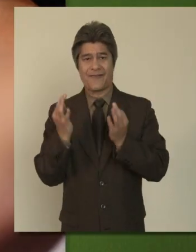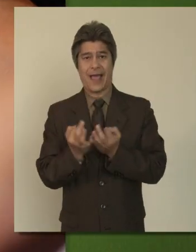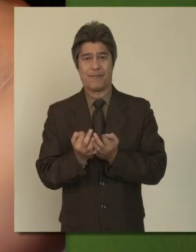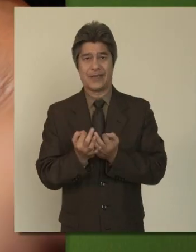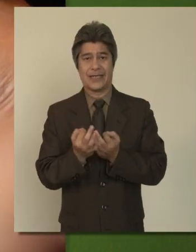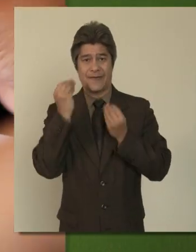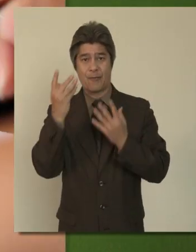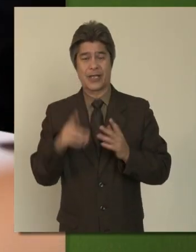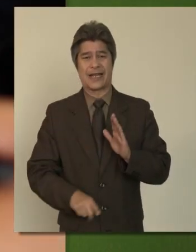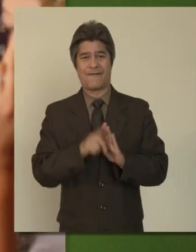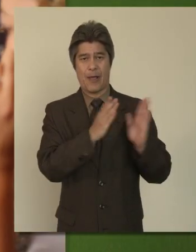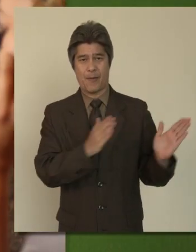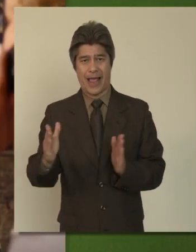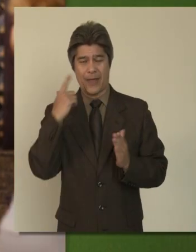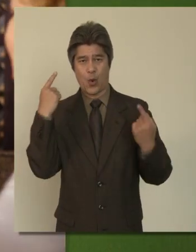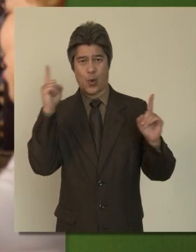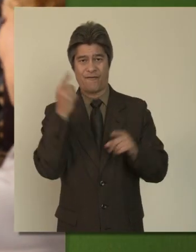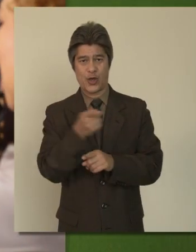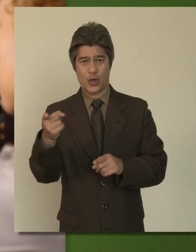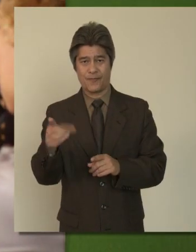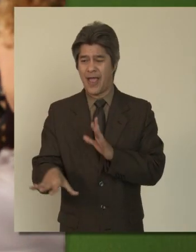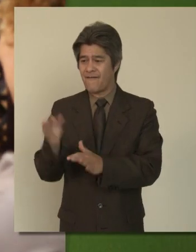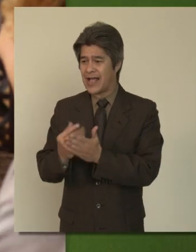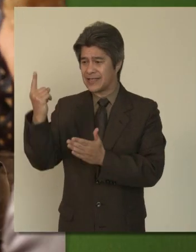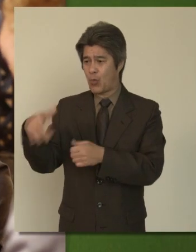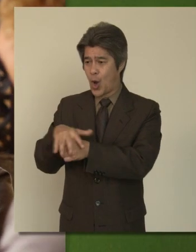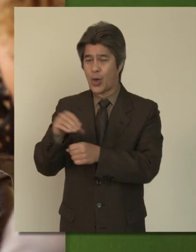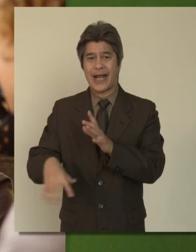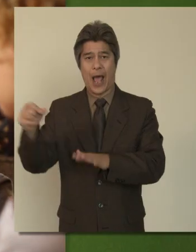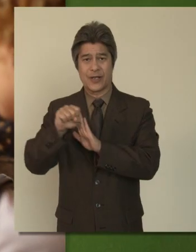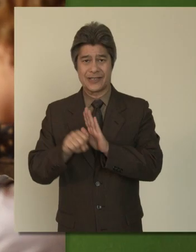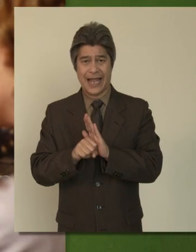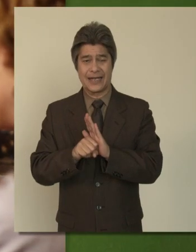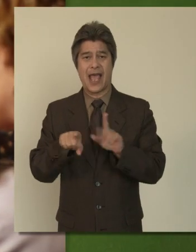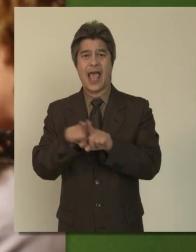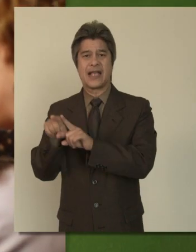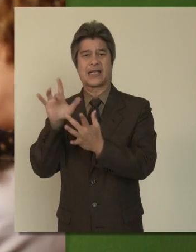Identify someone locally and someone out of state who will be your contact person in case of an emergency.